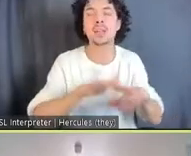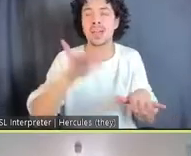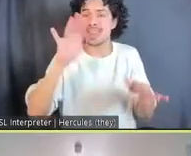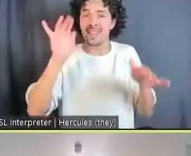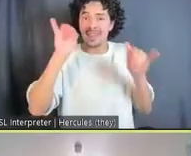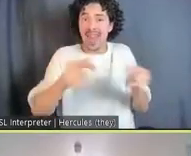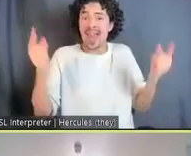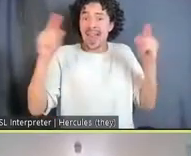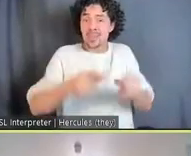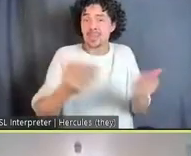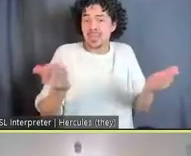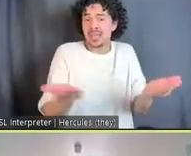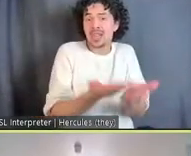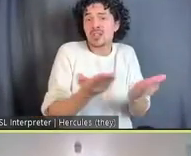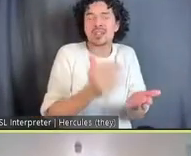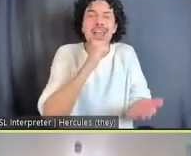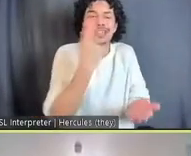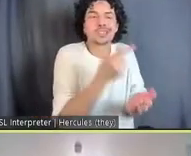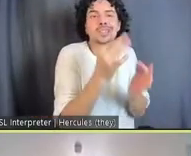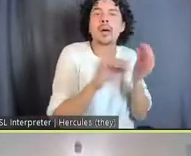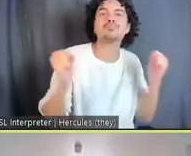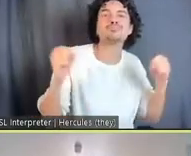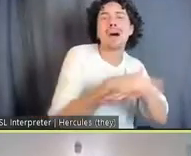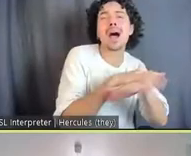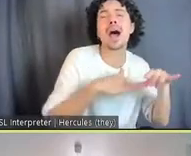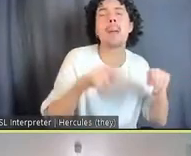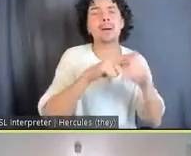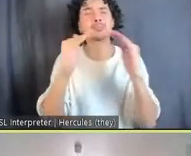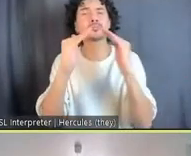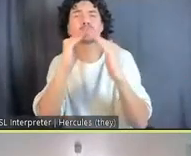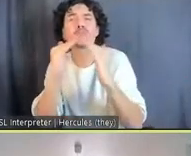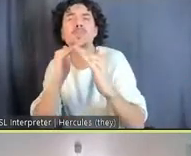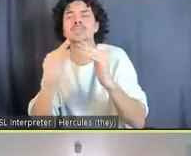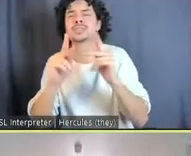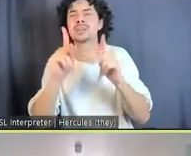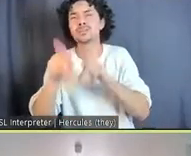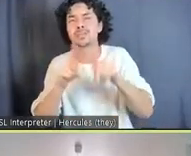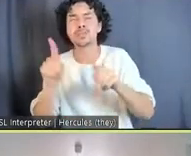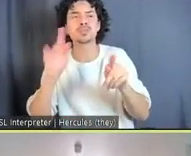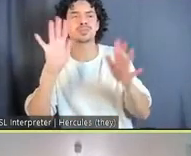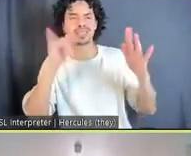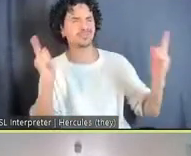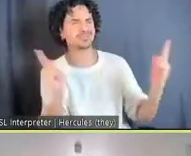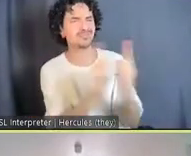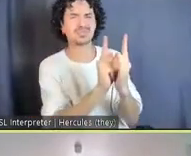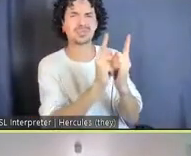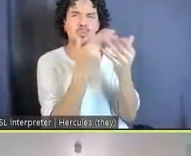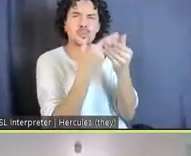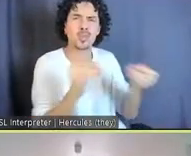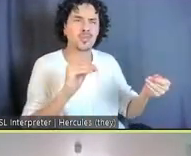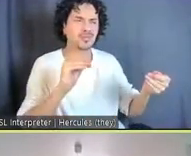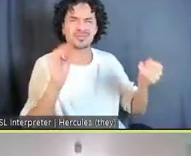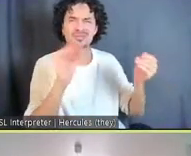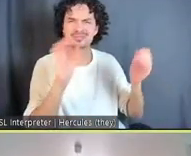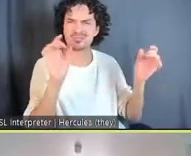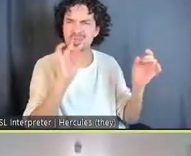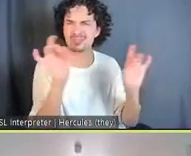And it happens not just for young people, but the community can come here to resolve conflict, the community in the building can come here to resolve conflict.